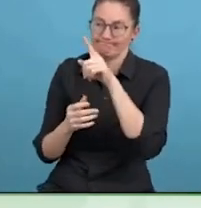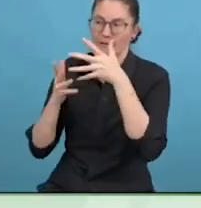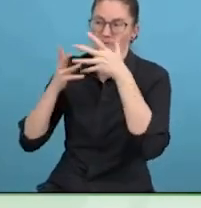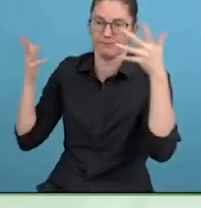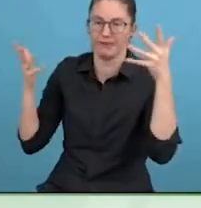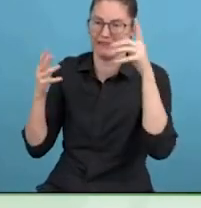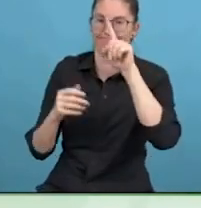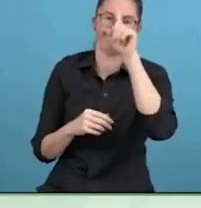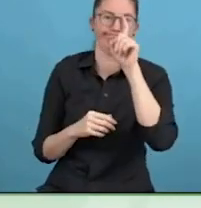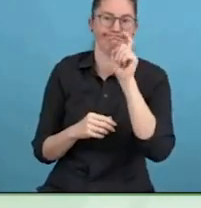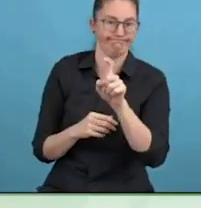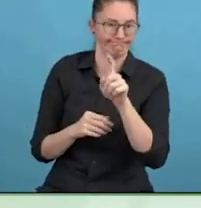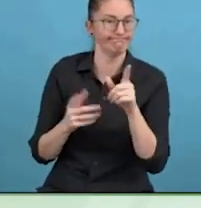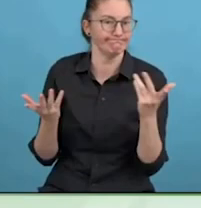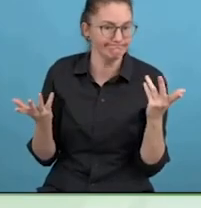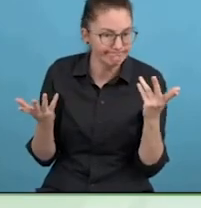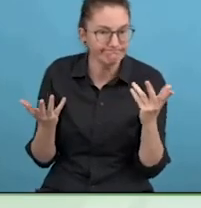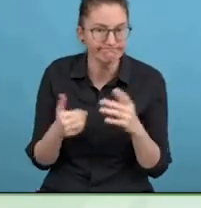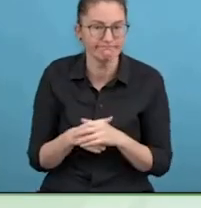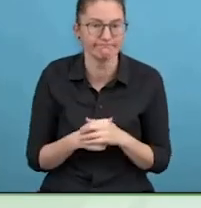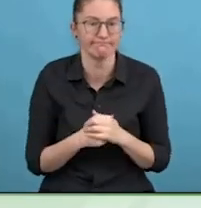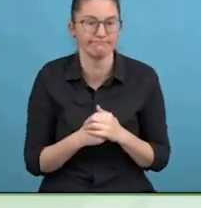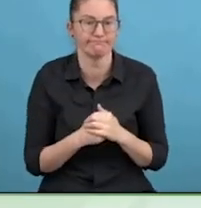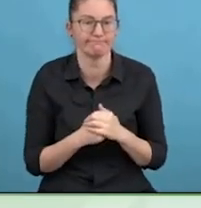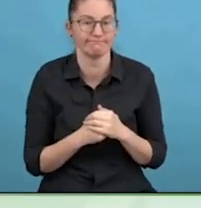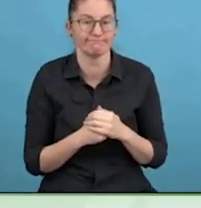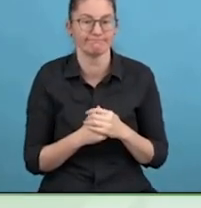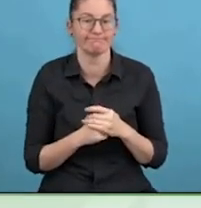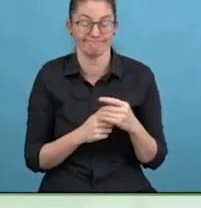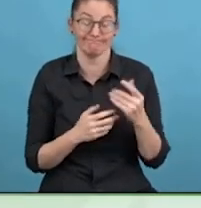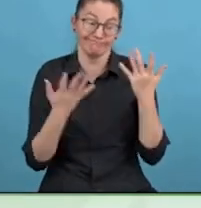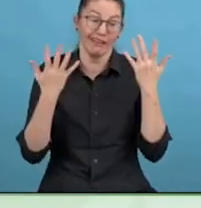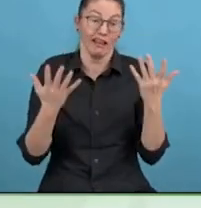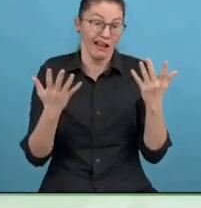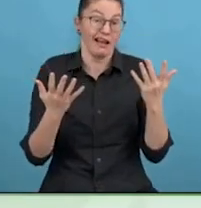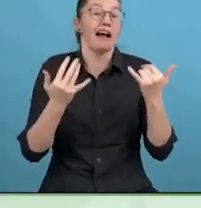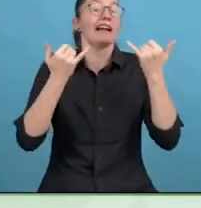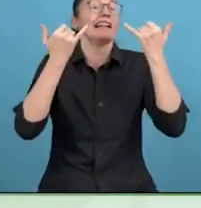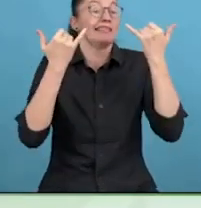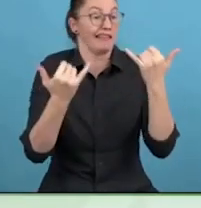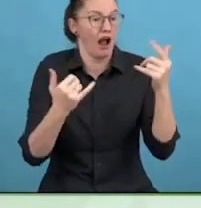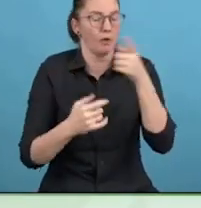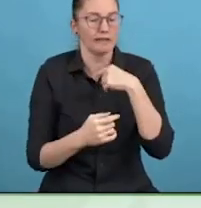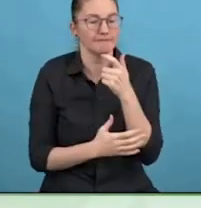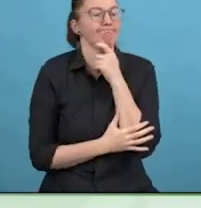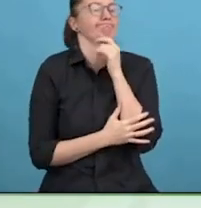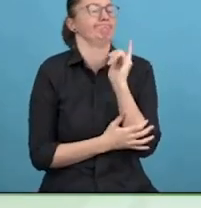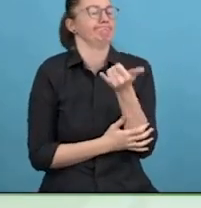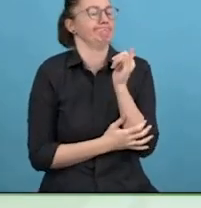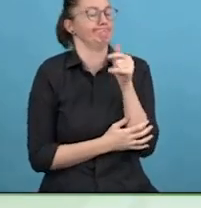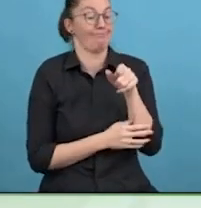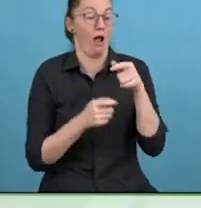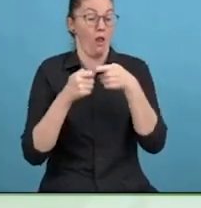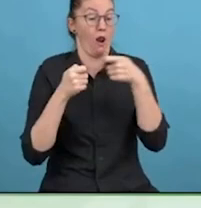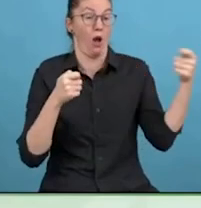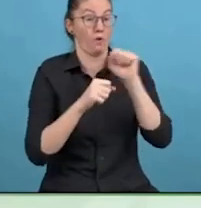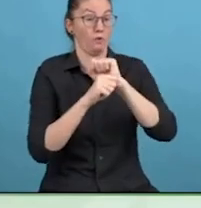She has a major position in some Pharma company and she said, I have